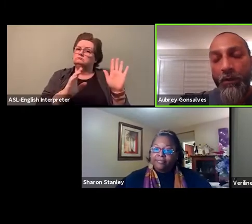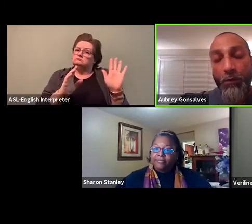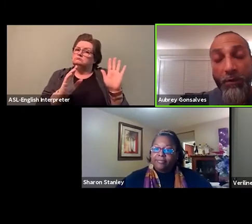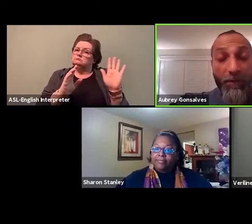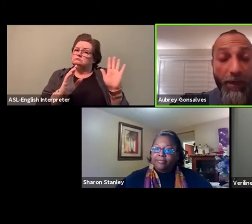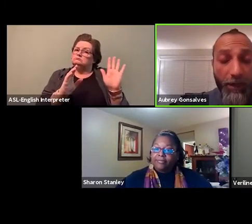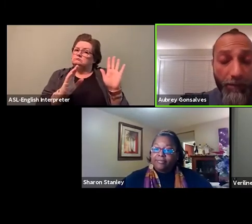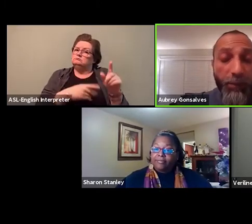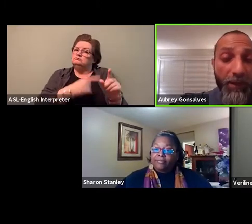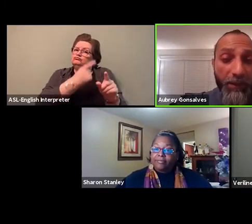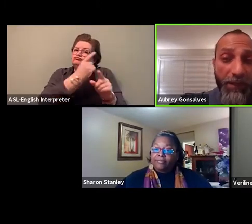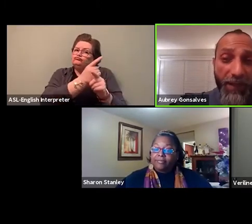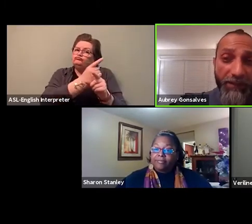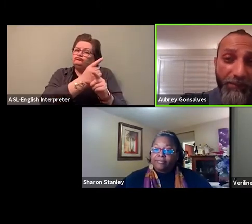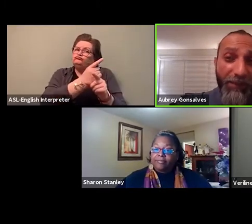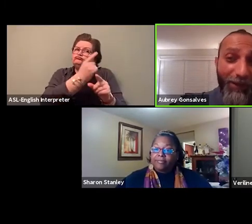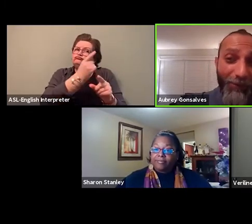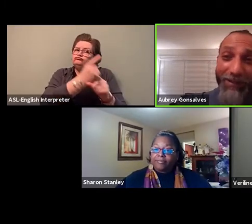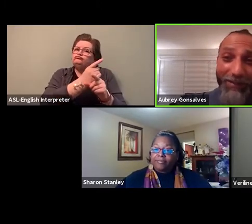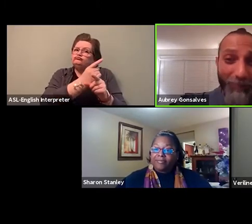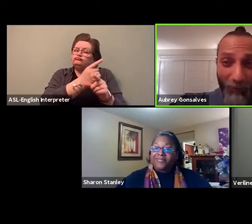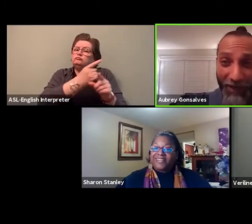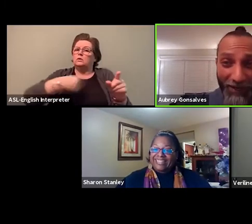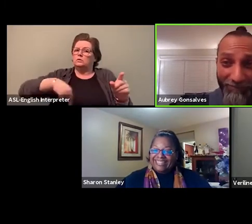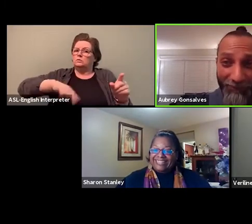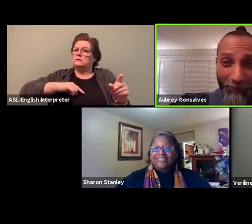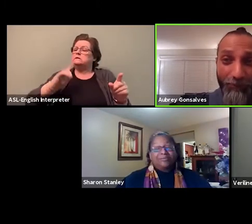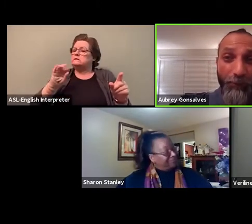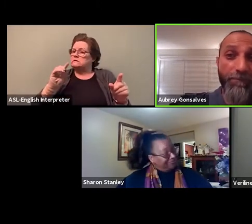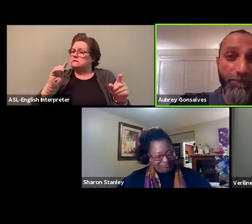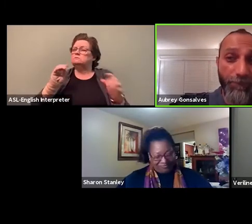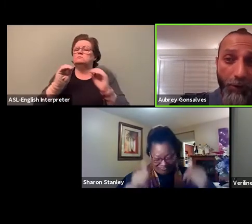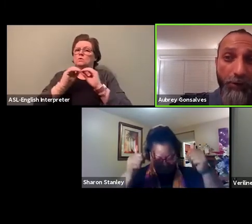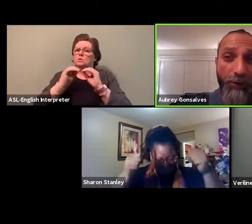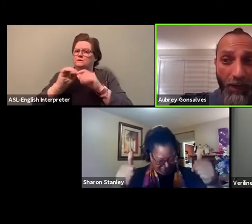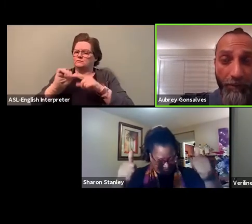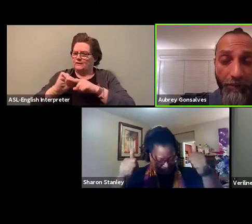We've implemented anti-black racism training. So for the first time,